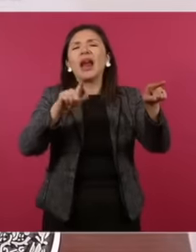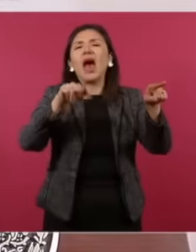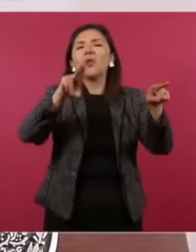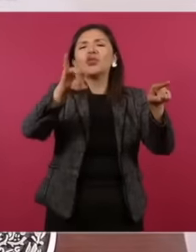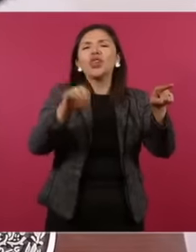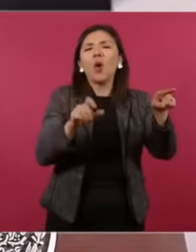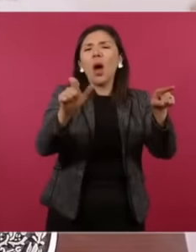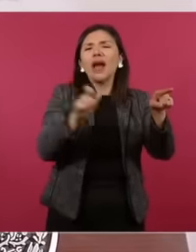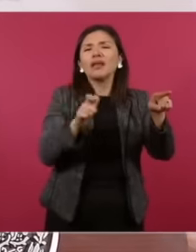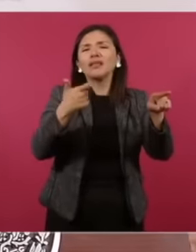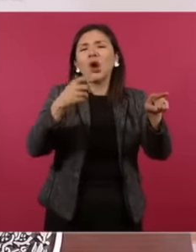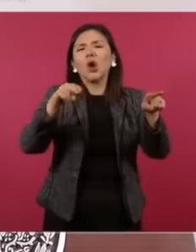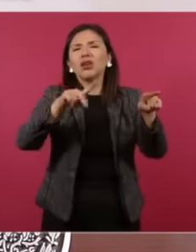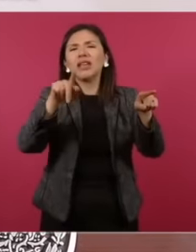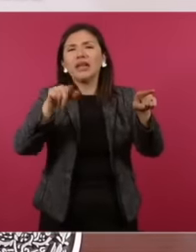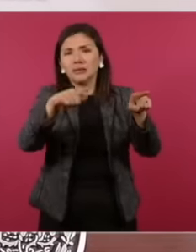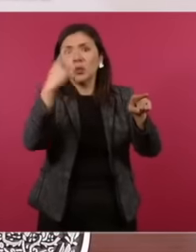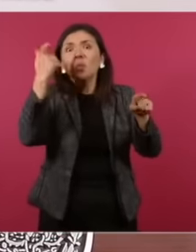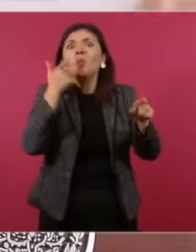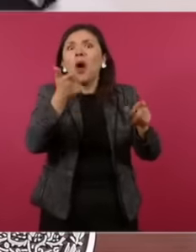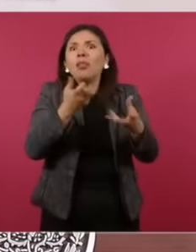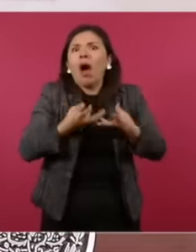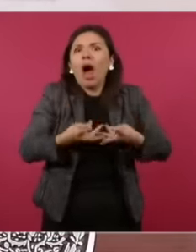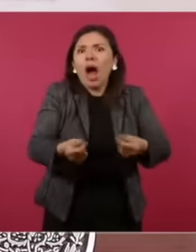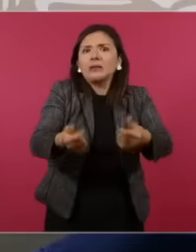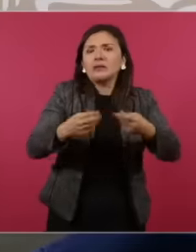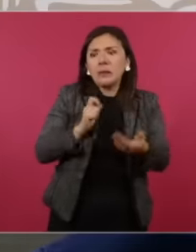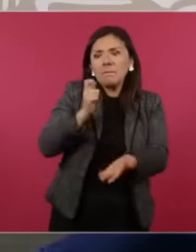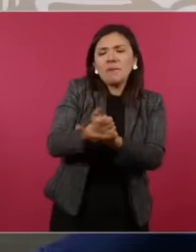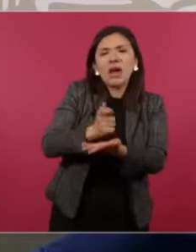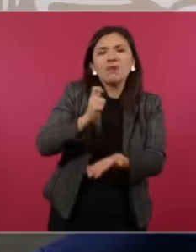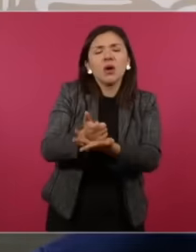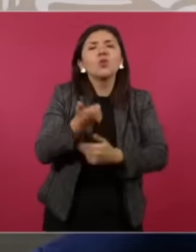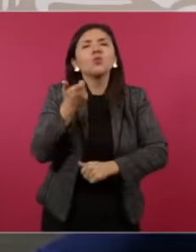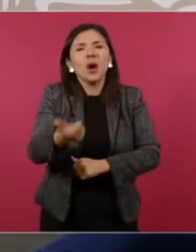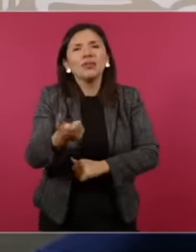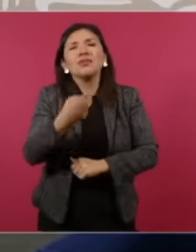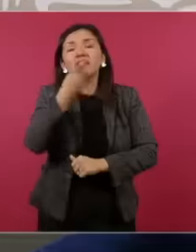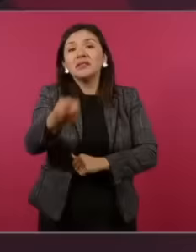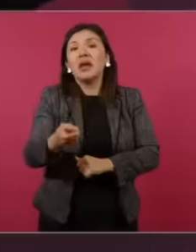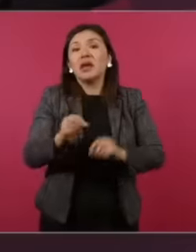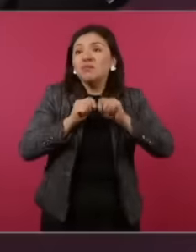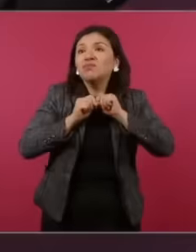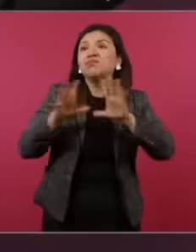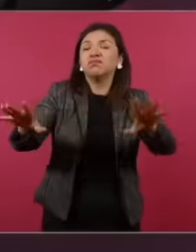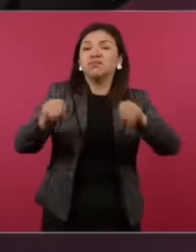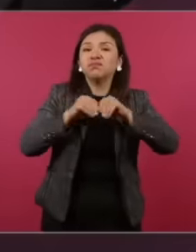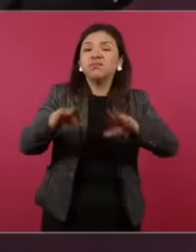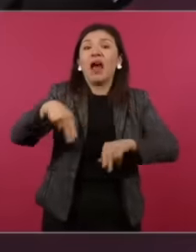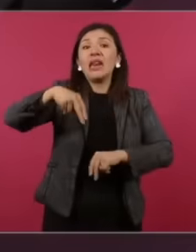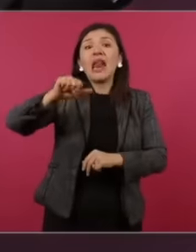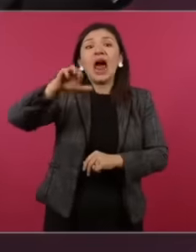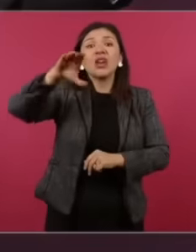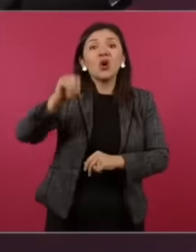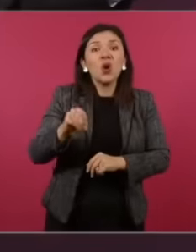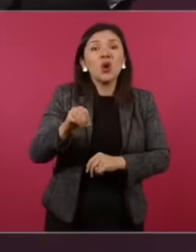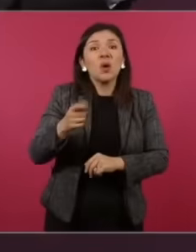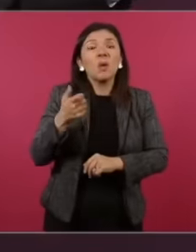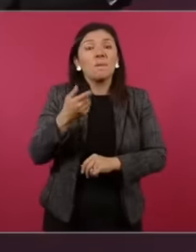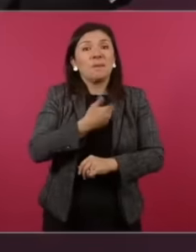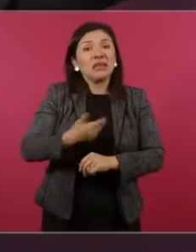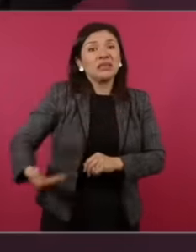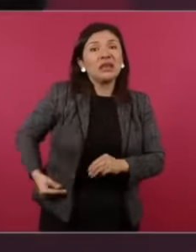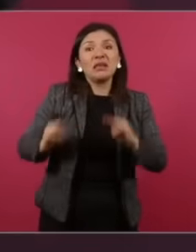how much they spent, the government also spent a lot on narco. President Yes, but Claudia also spent